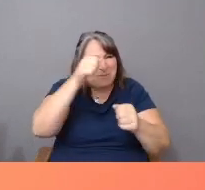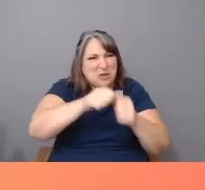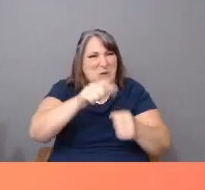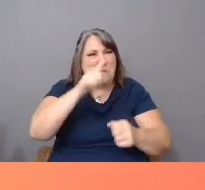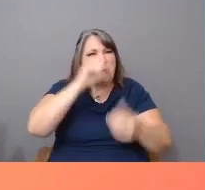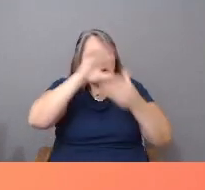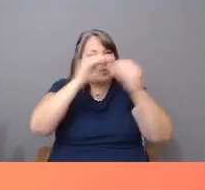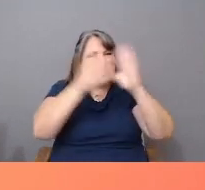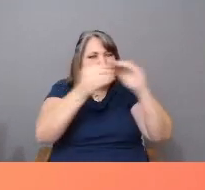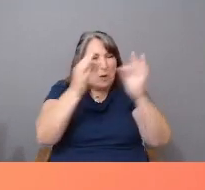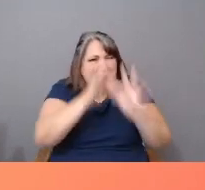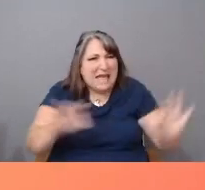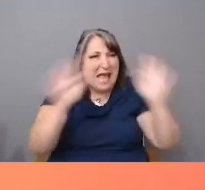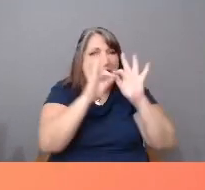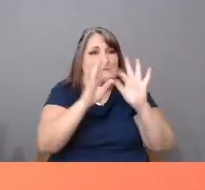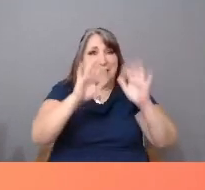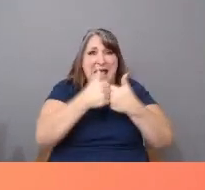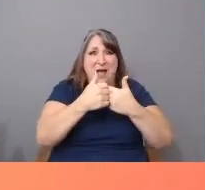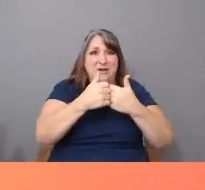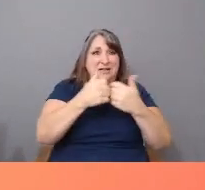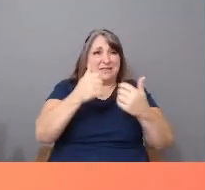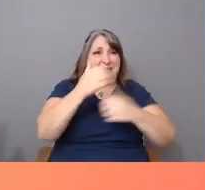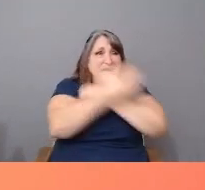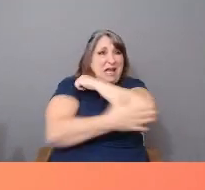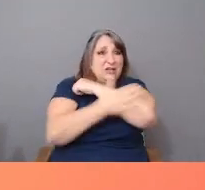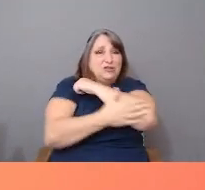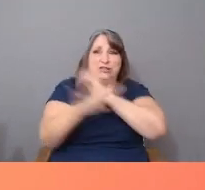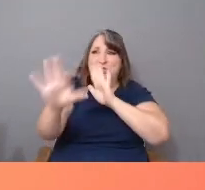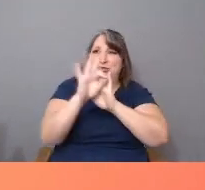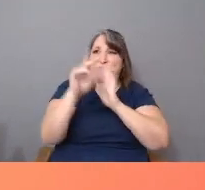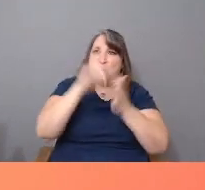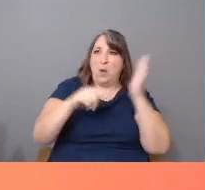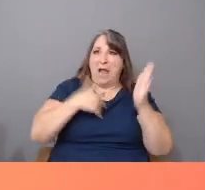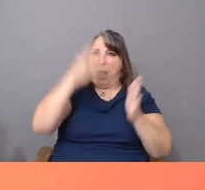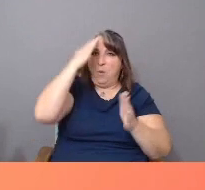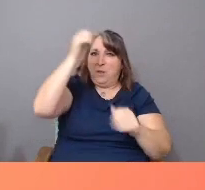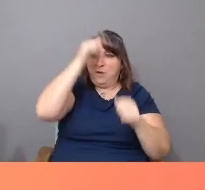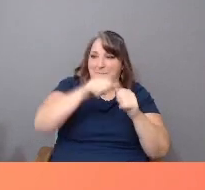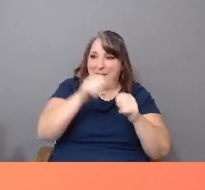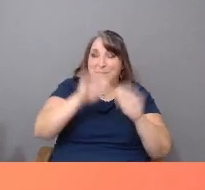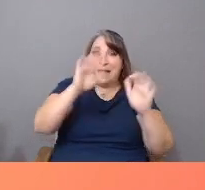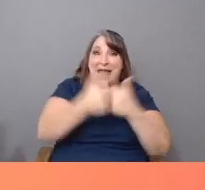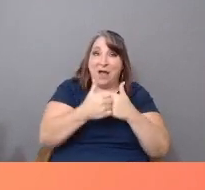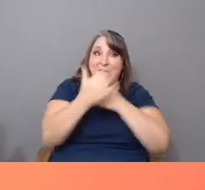How does a nation choose what to remember? And how does a nation choose what to forget?